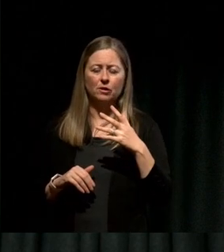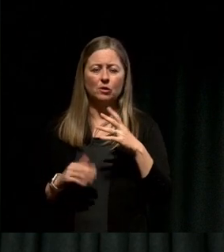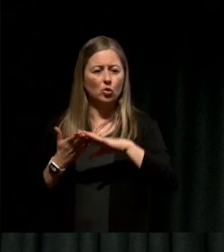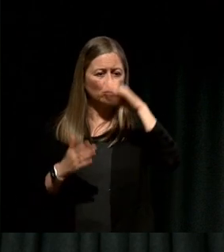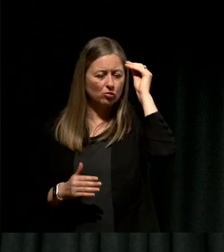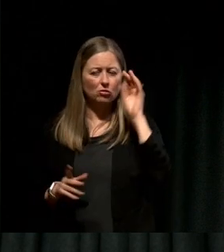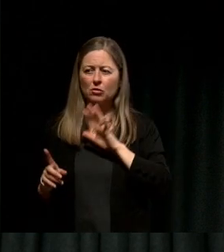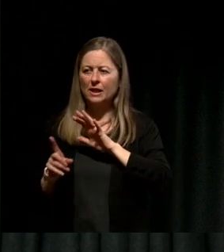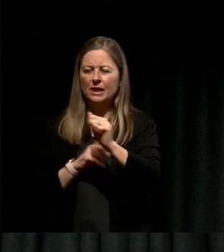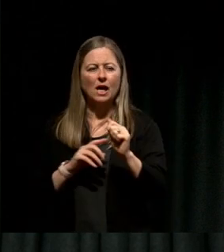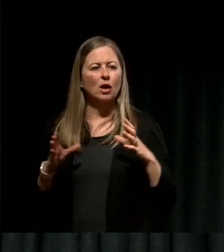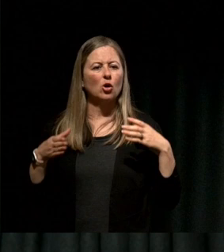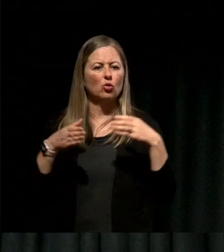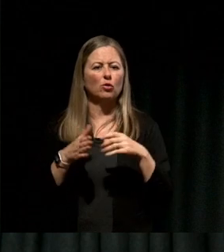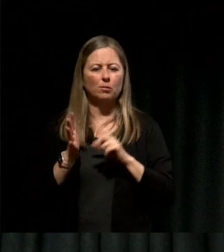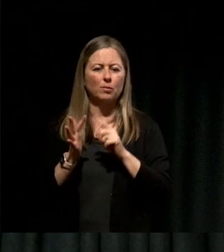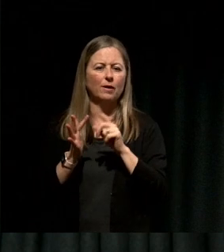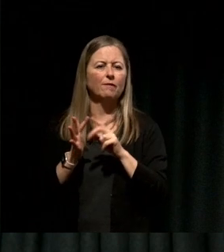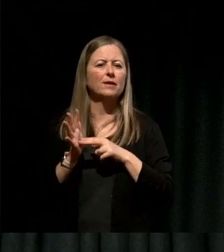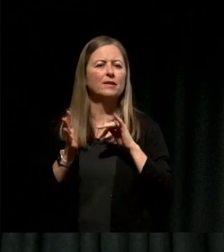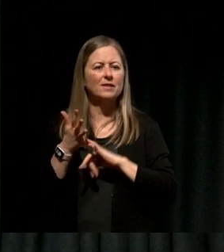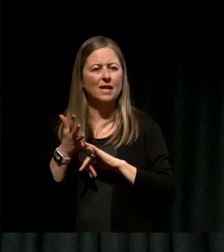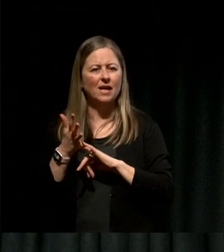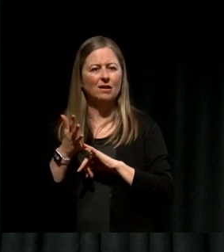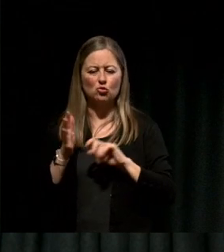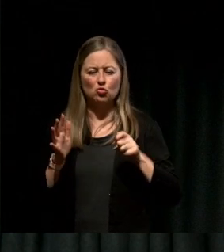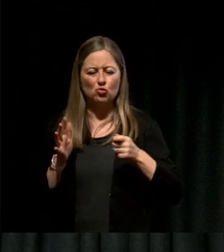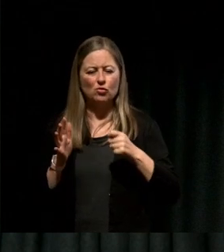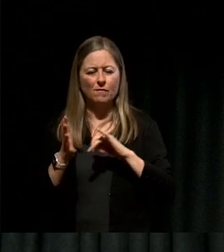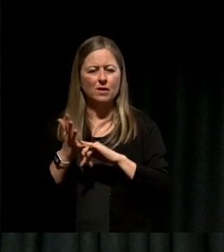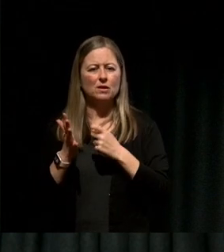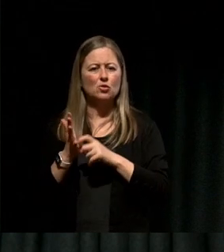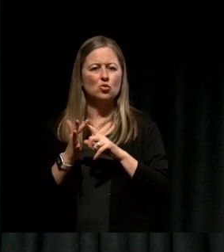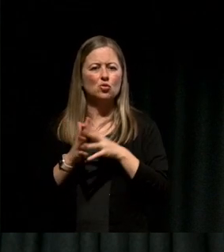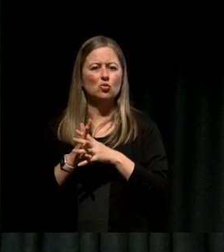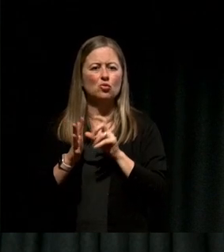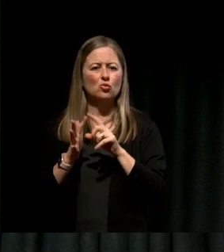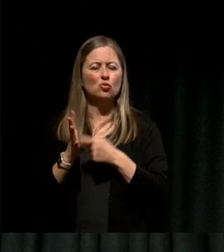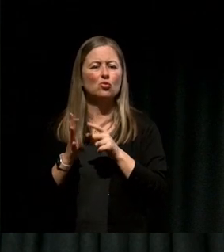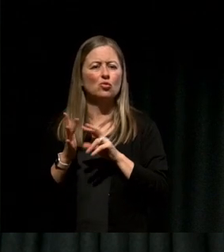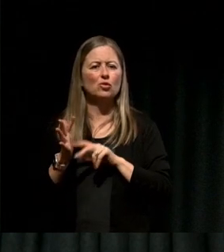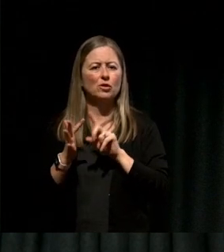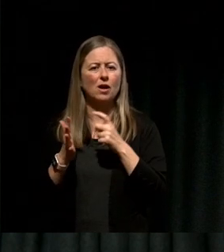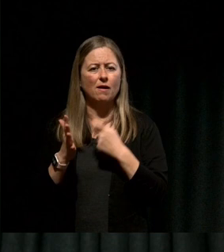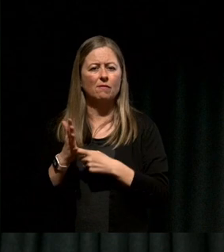group of teenagers armed with a screwdriver and he was put into a coma, and this was following